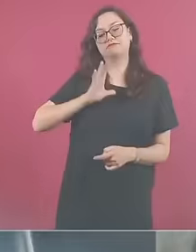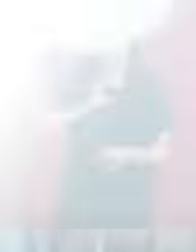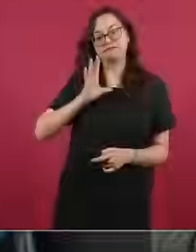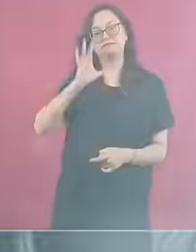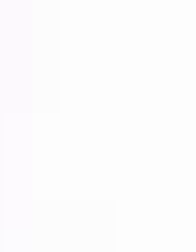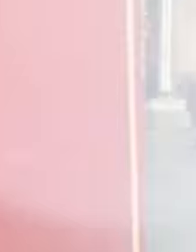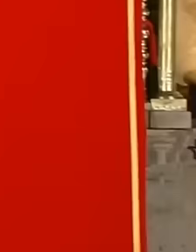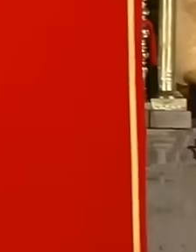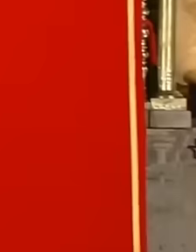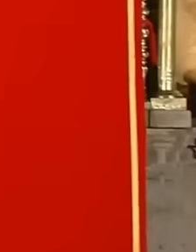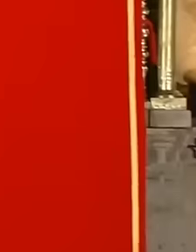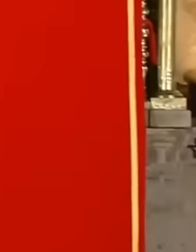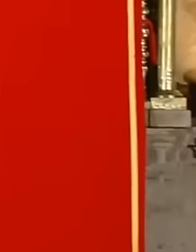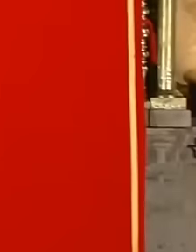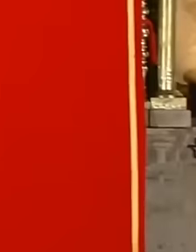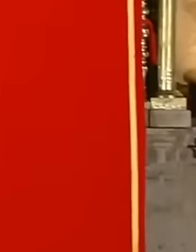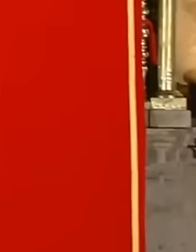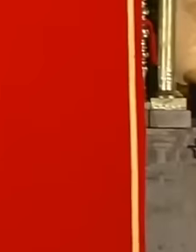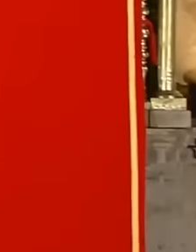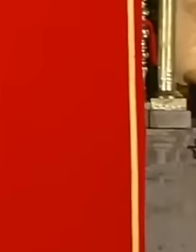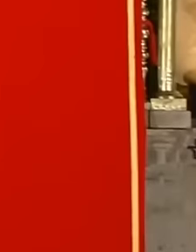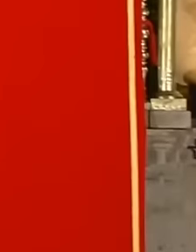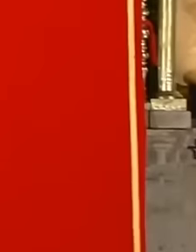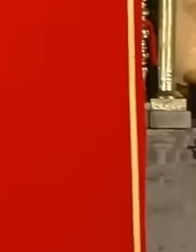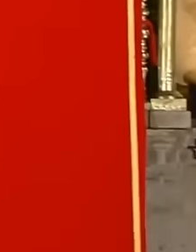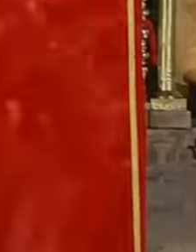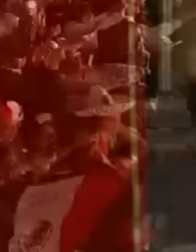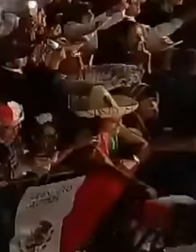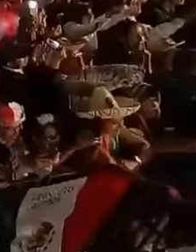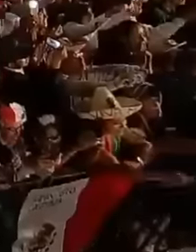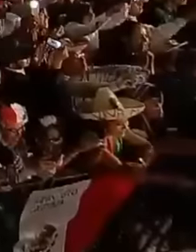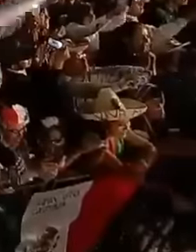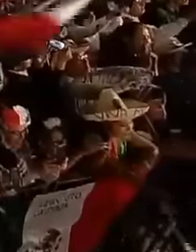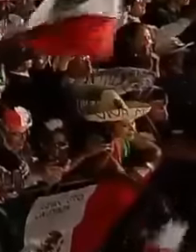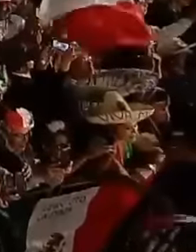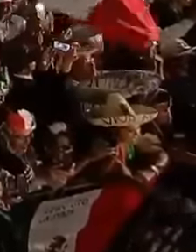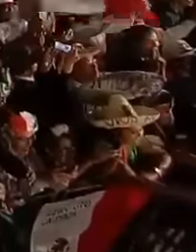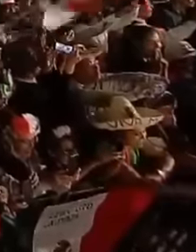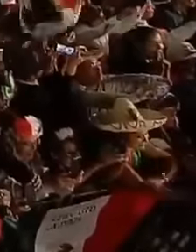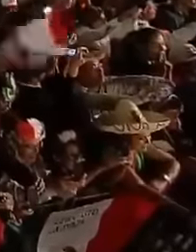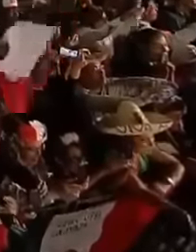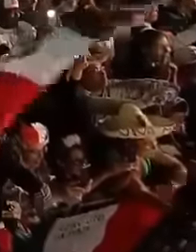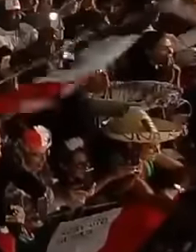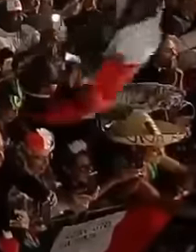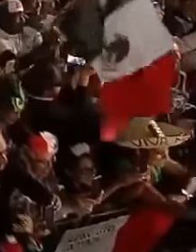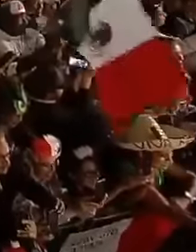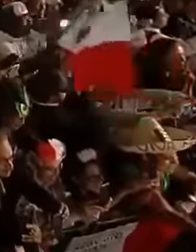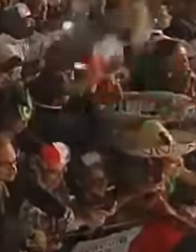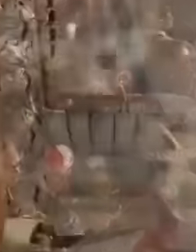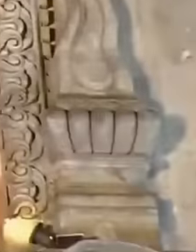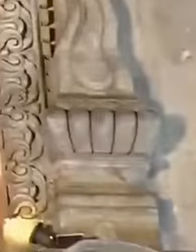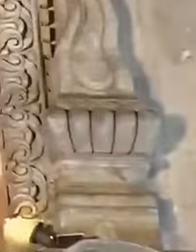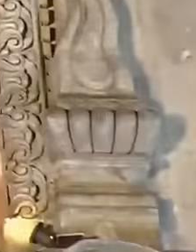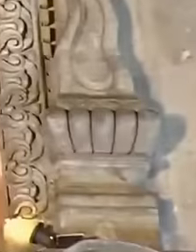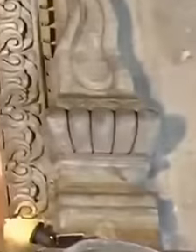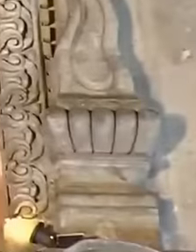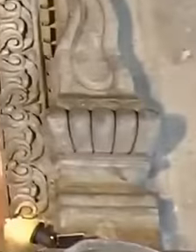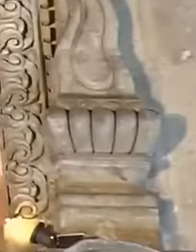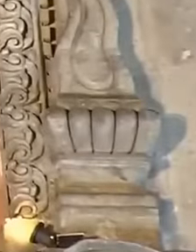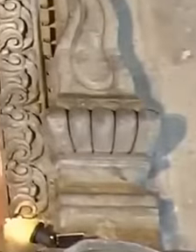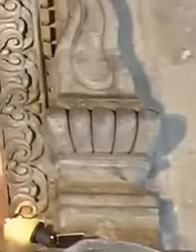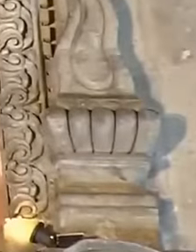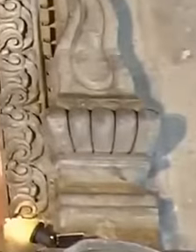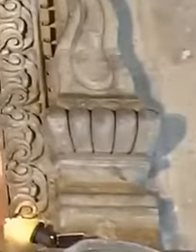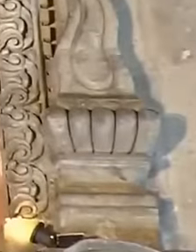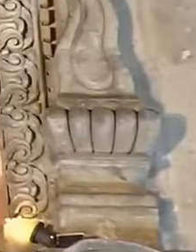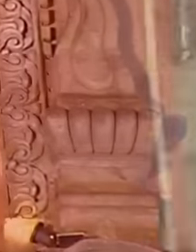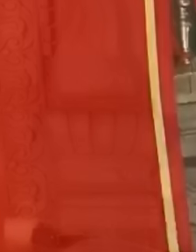when you ring the bell on September 15 And how difficult has it been to be president not this